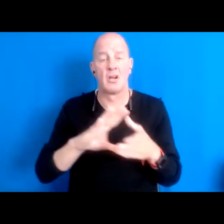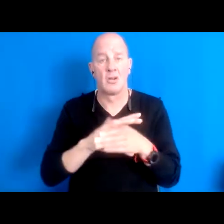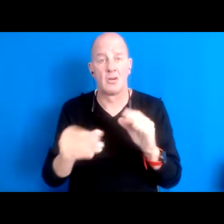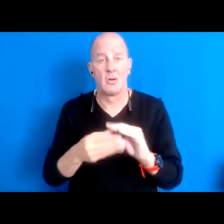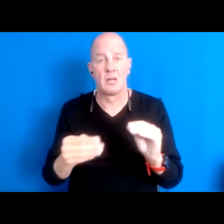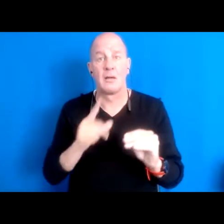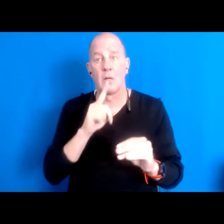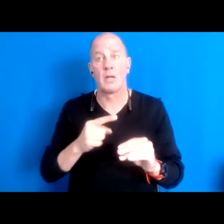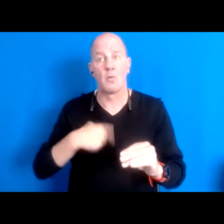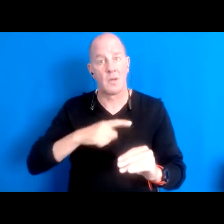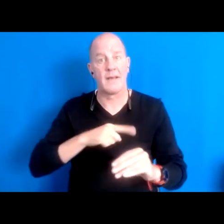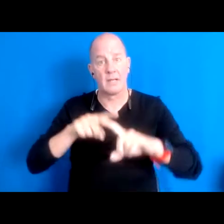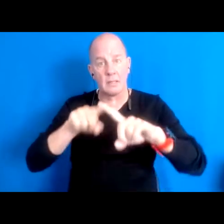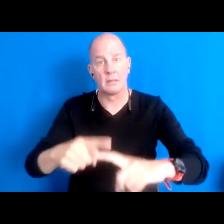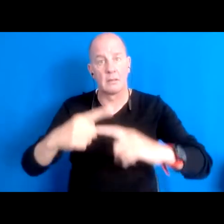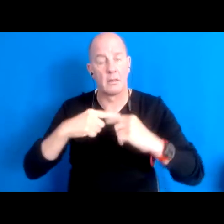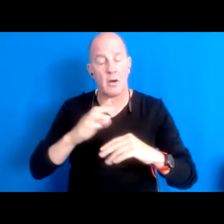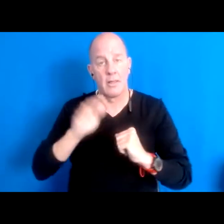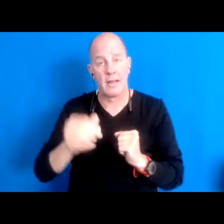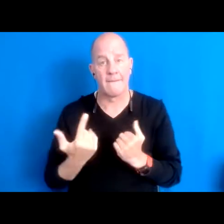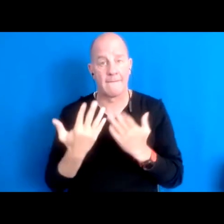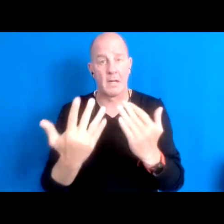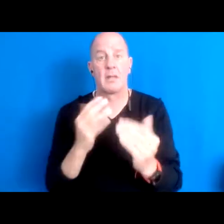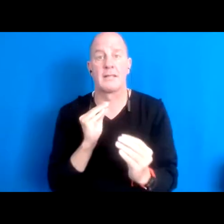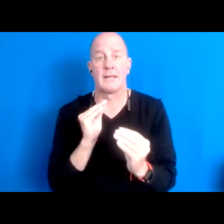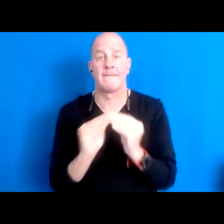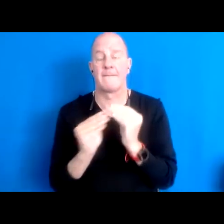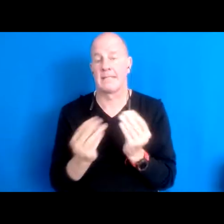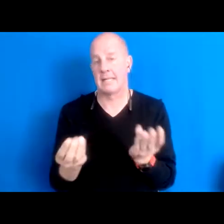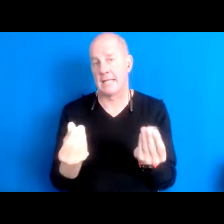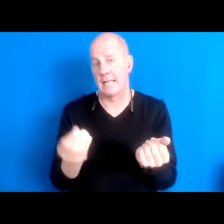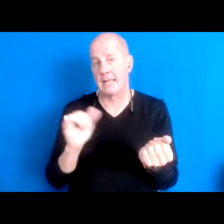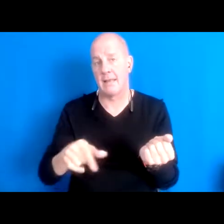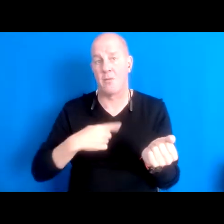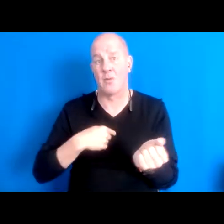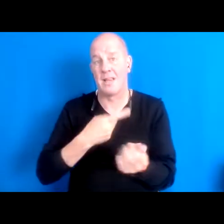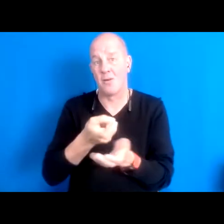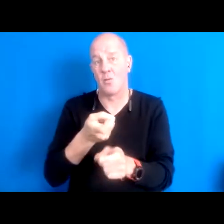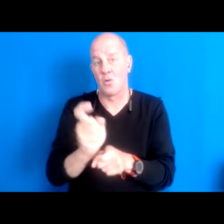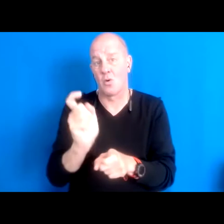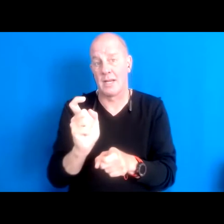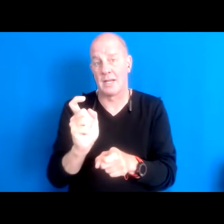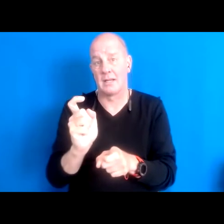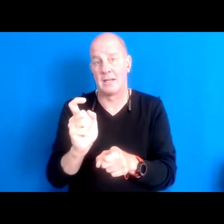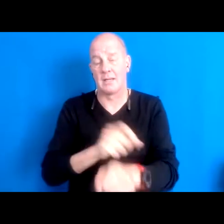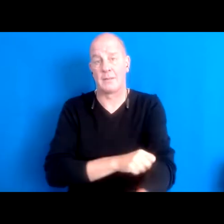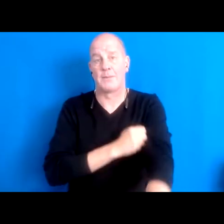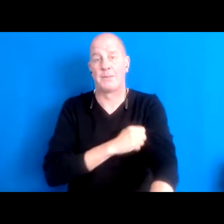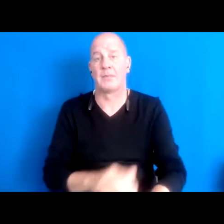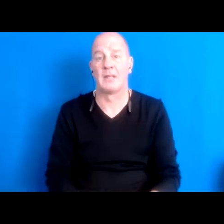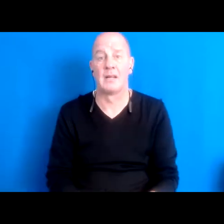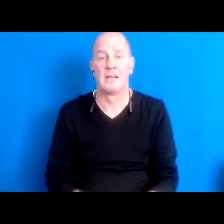15:42:37 A fixing of a land that we have ruined by, you know, no regard for the forest no